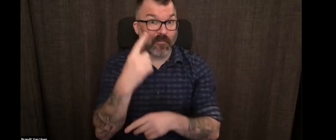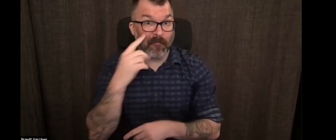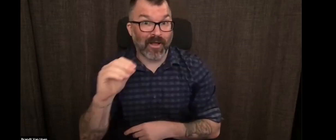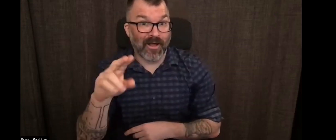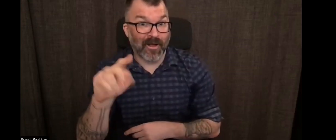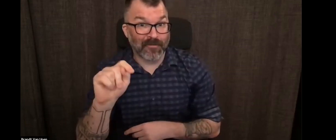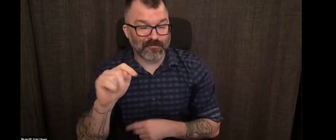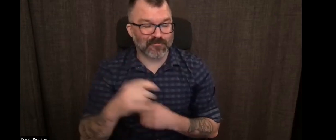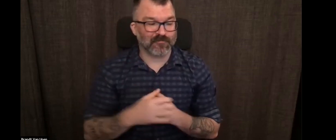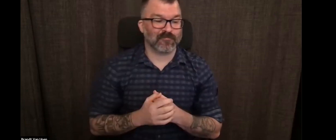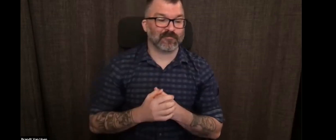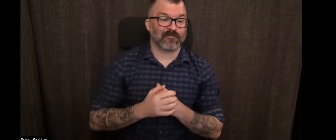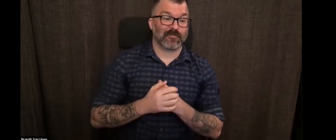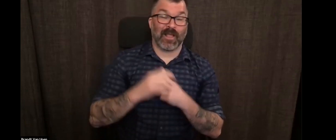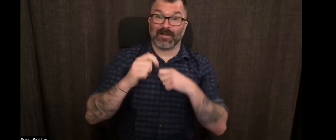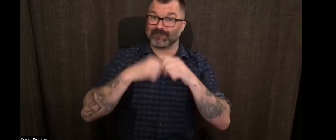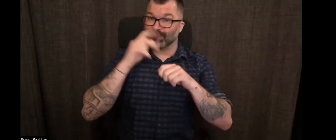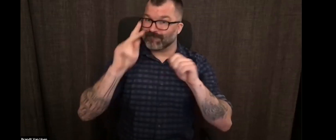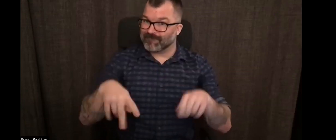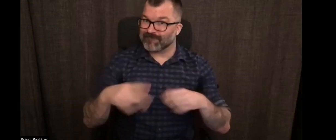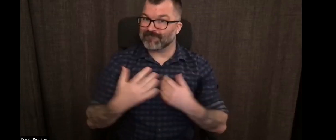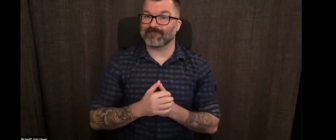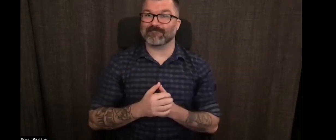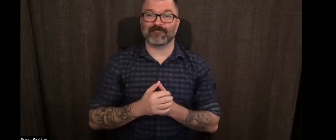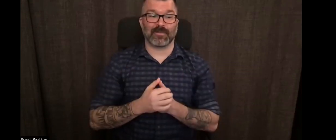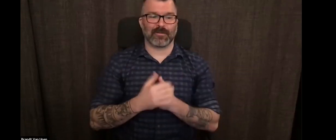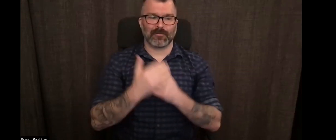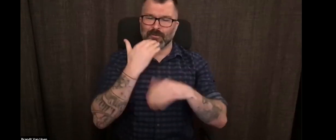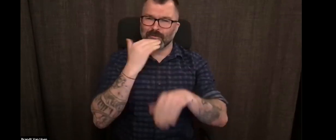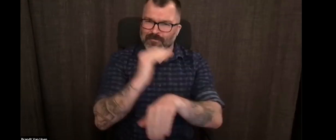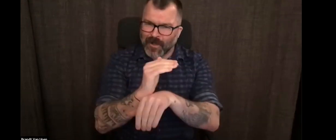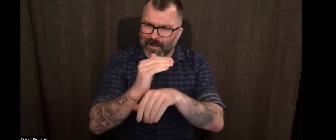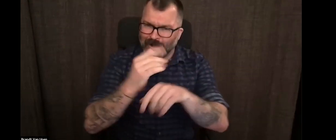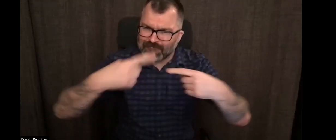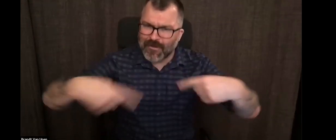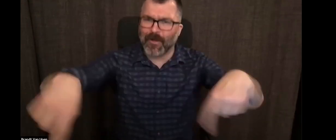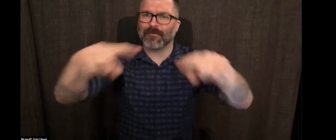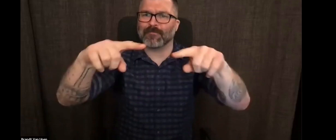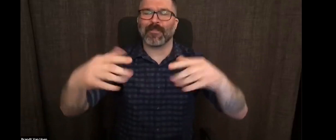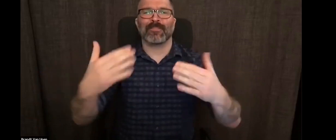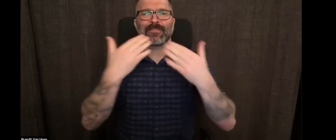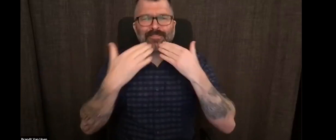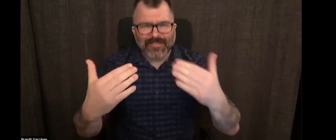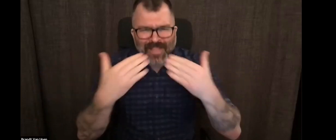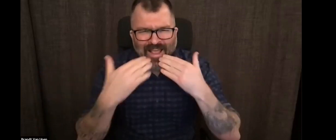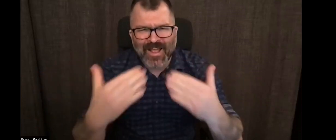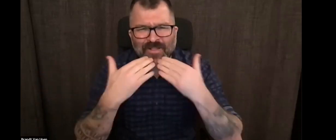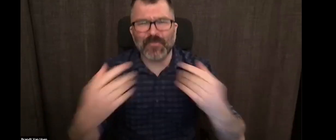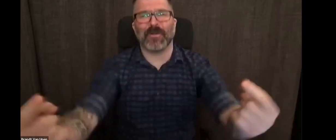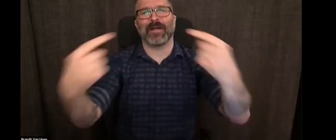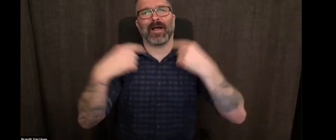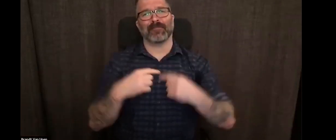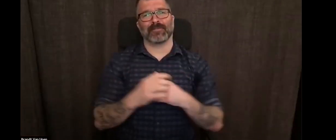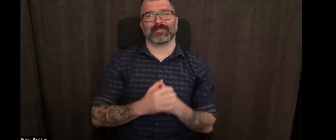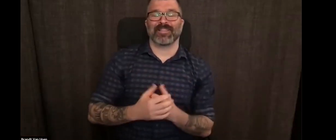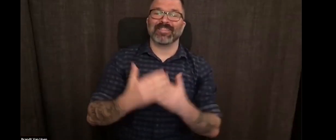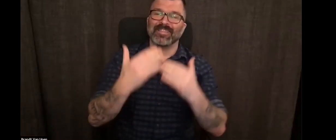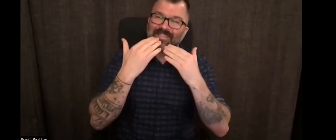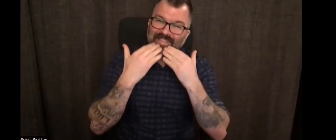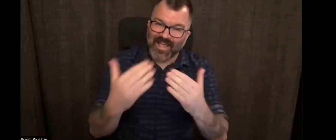have partnering with HCAD HCLS and DC DL, so keep your eyes